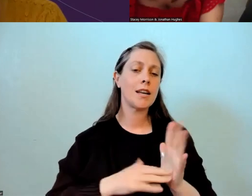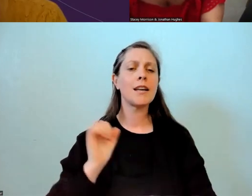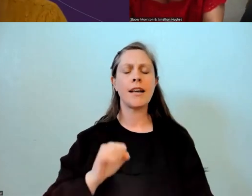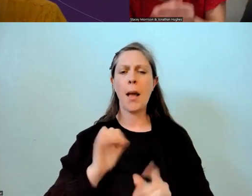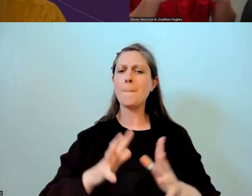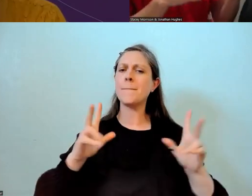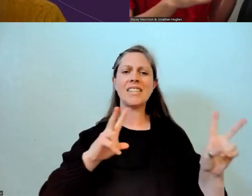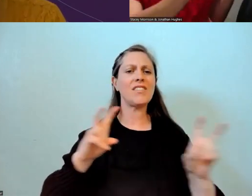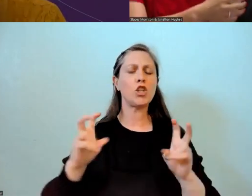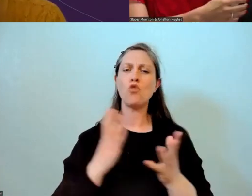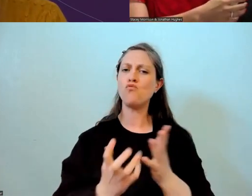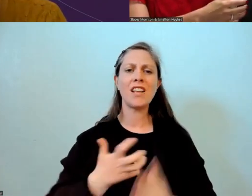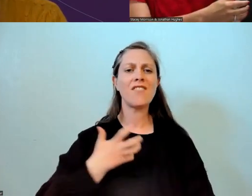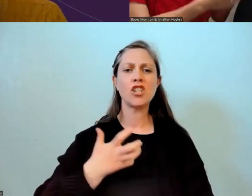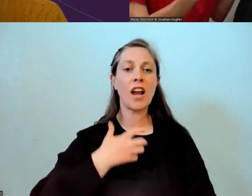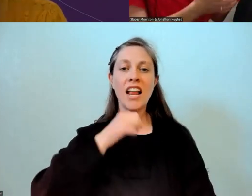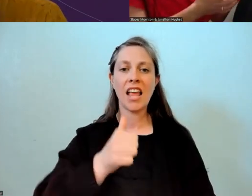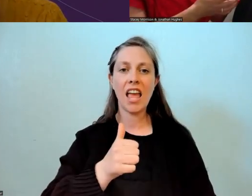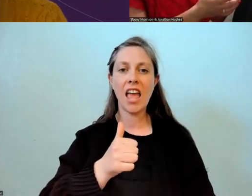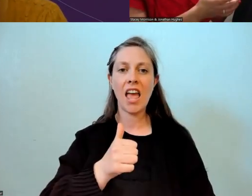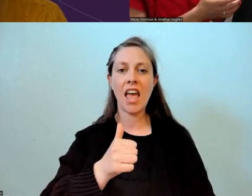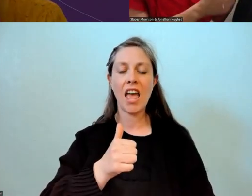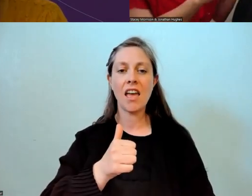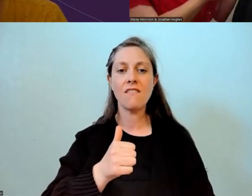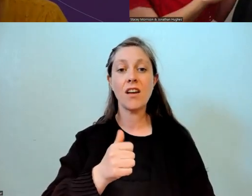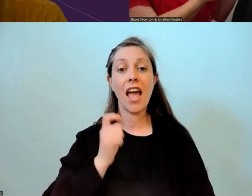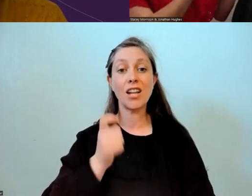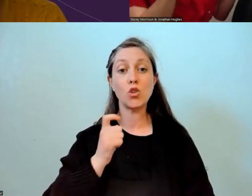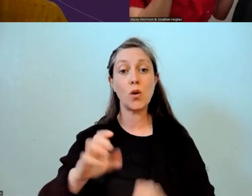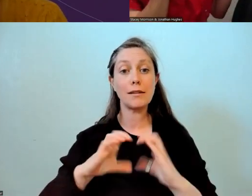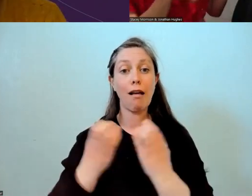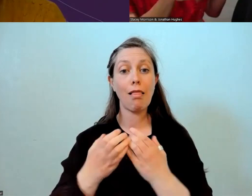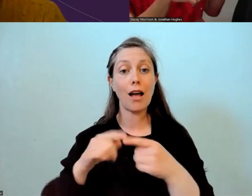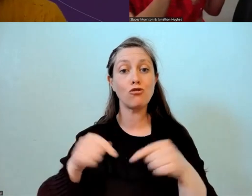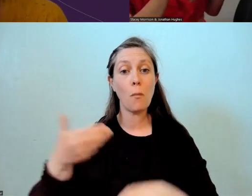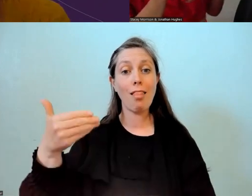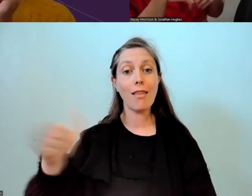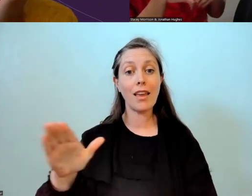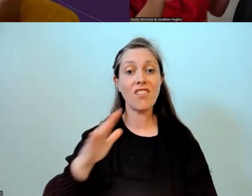when the kids stop speaking Māori as soon as they come out of the classroom. I haven't been here for a couple of years,